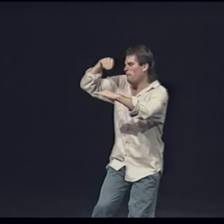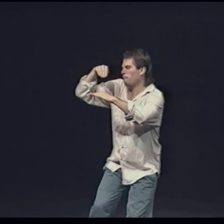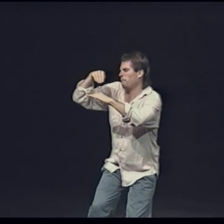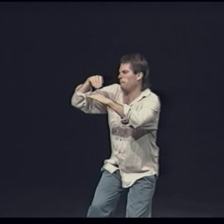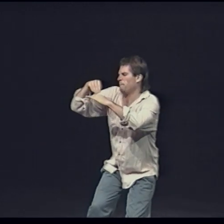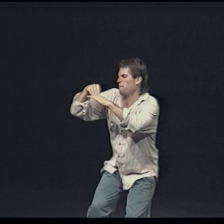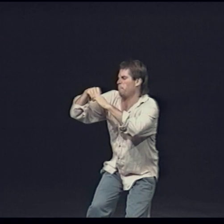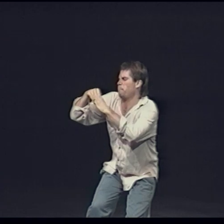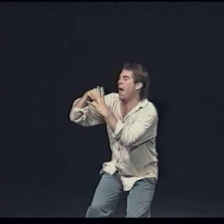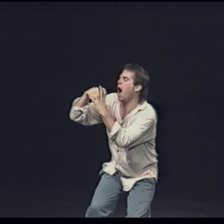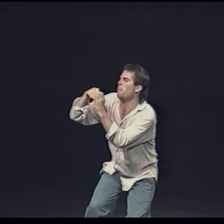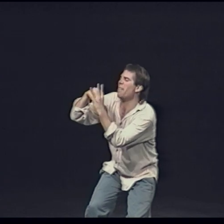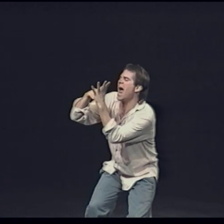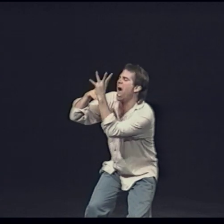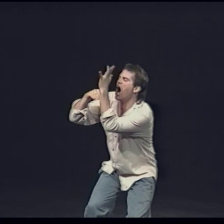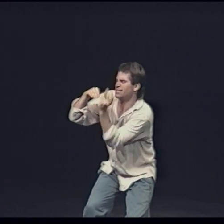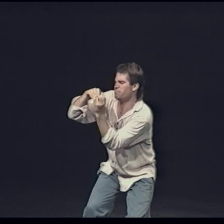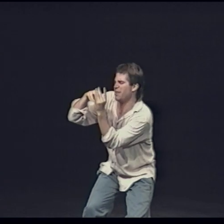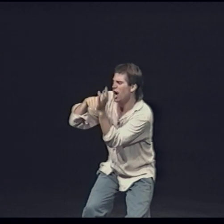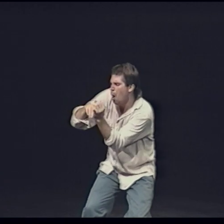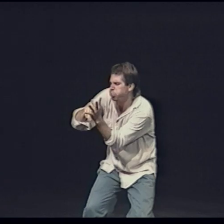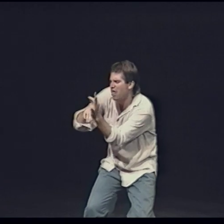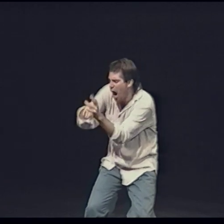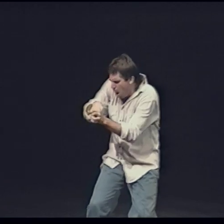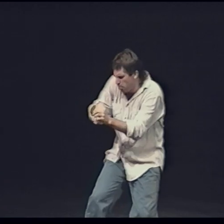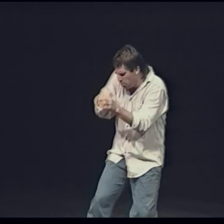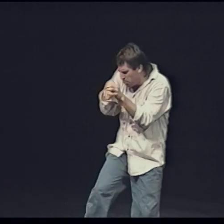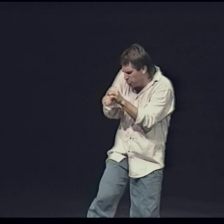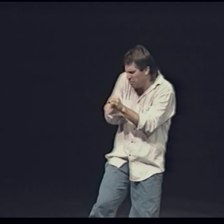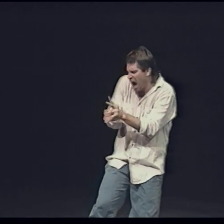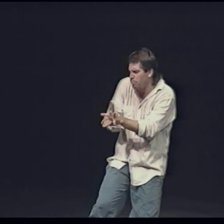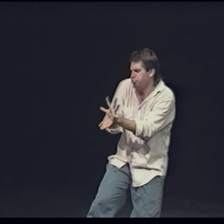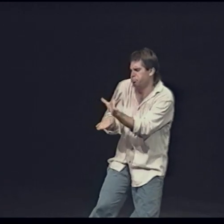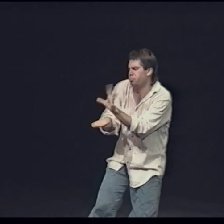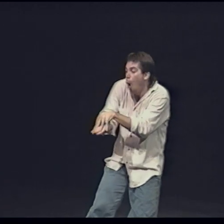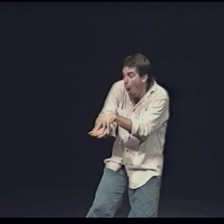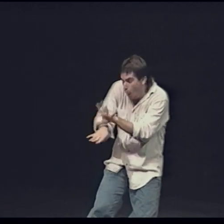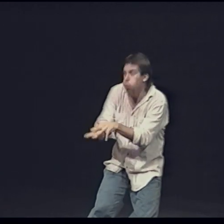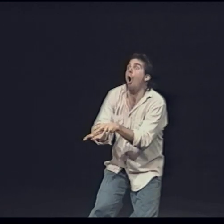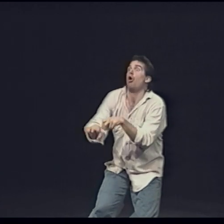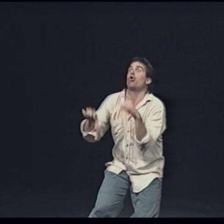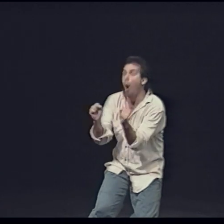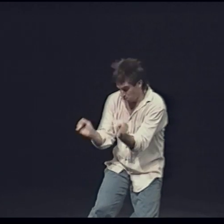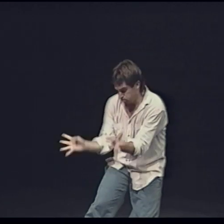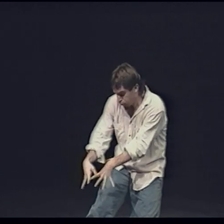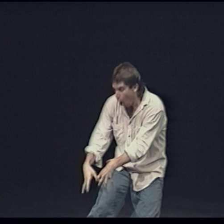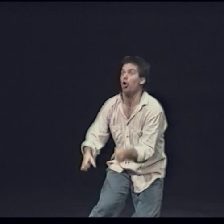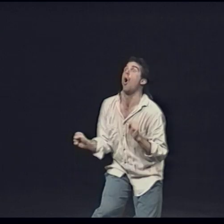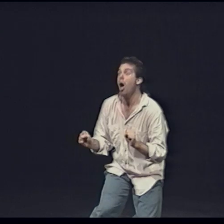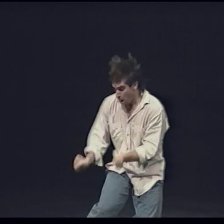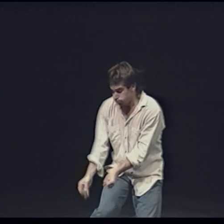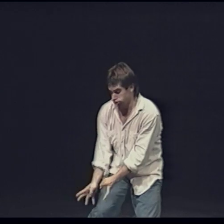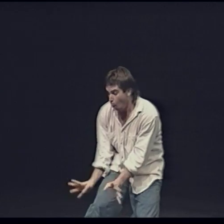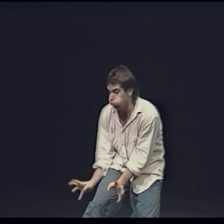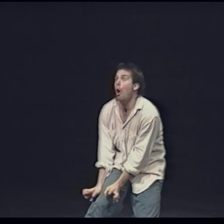The ice cold water Chills its way up... the legs